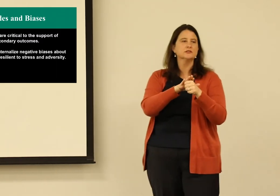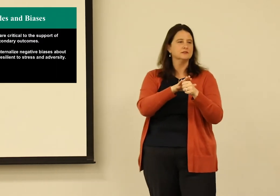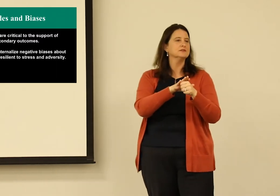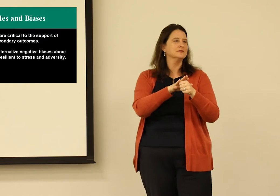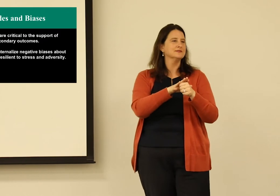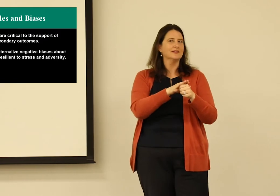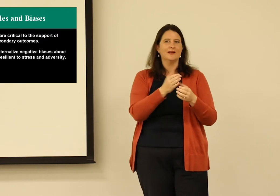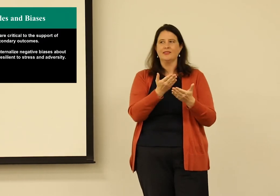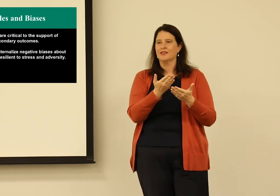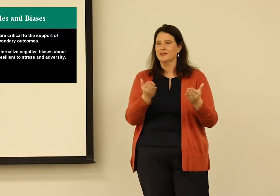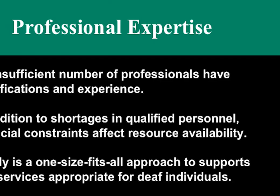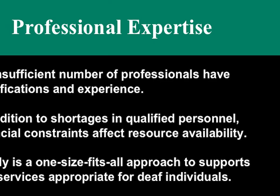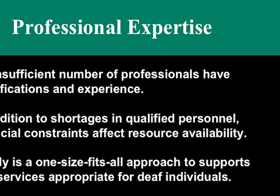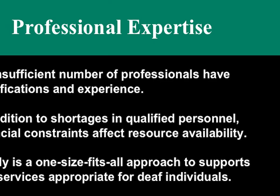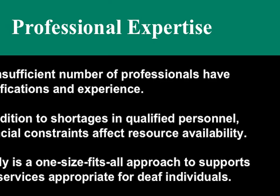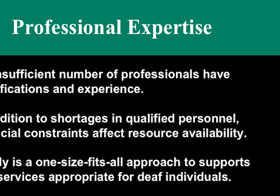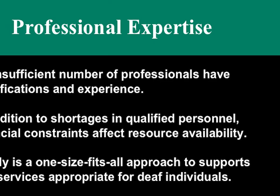to break through those stresses.